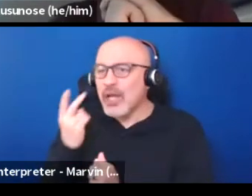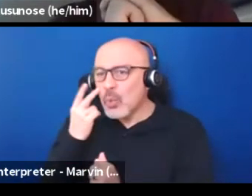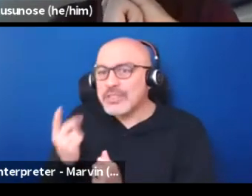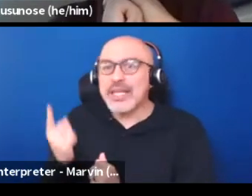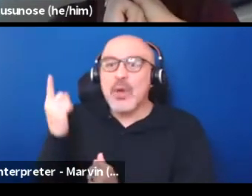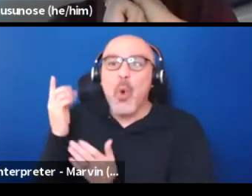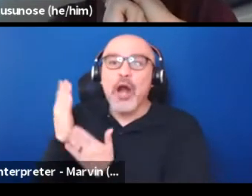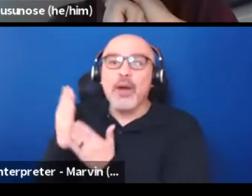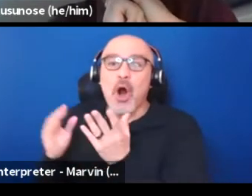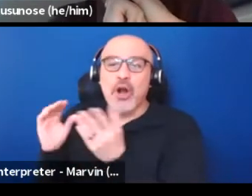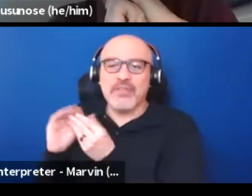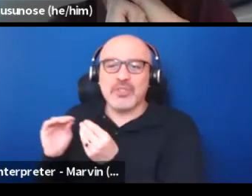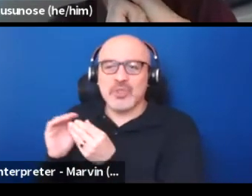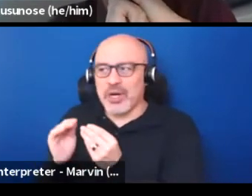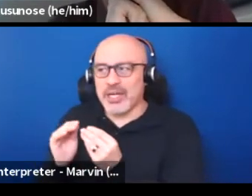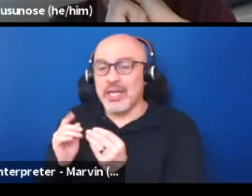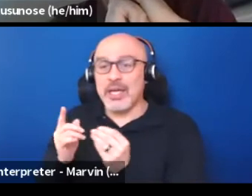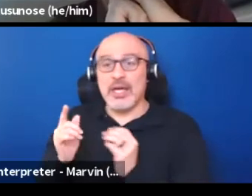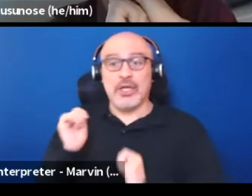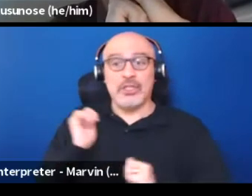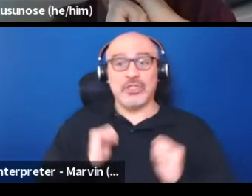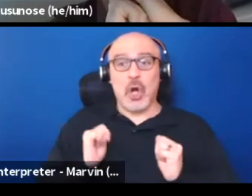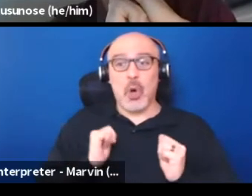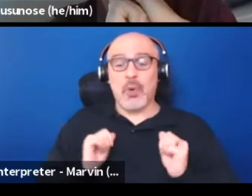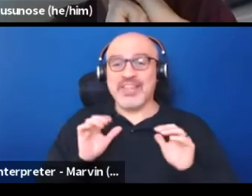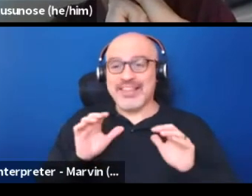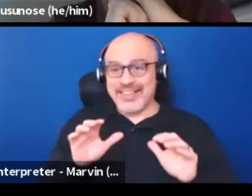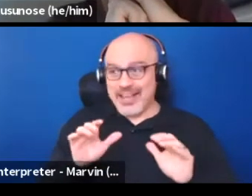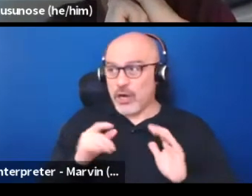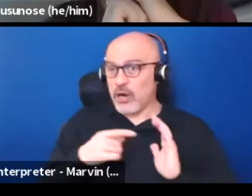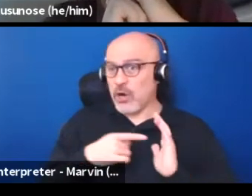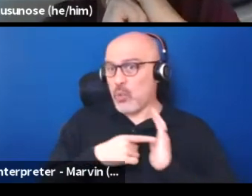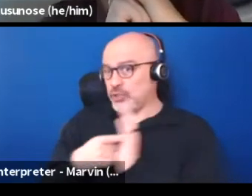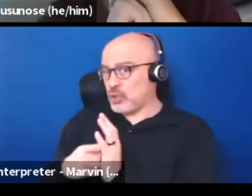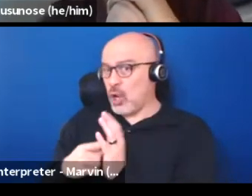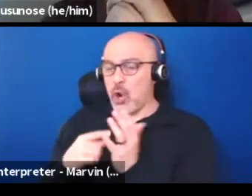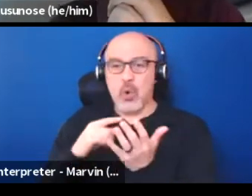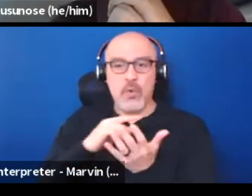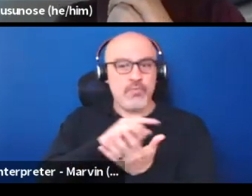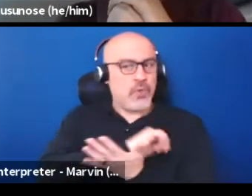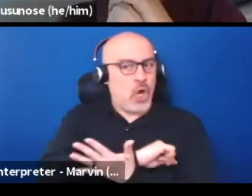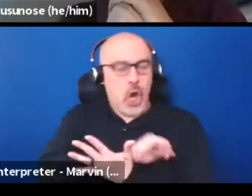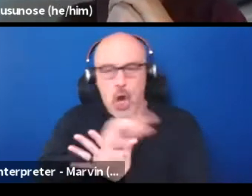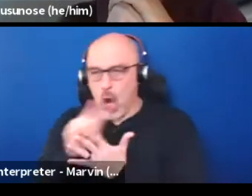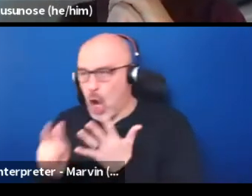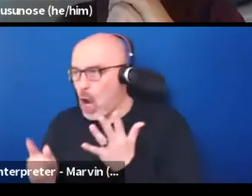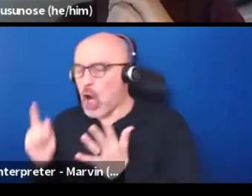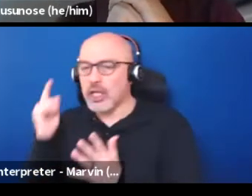So we actually use theater as a way to really show all the psyche and what goes on internally